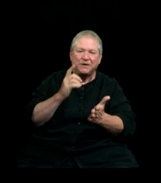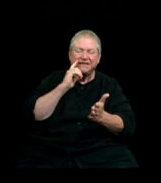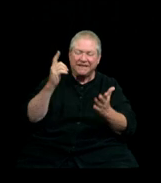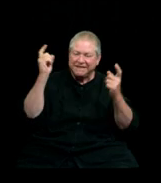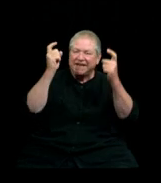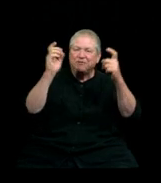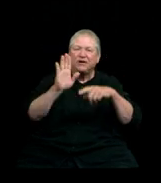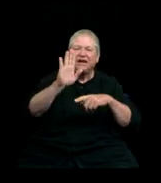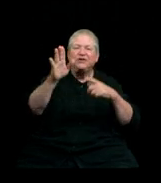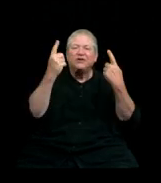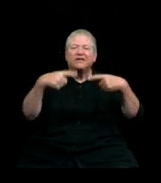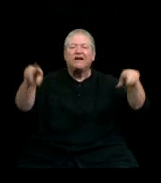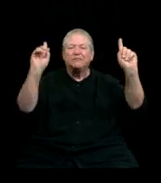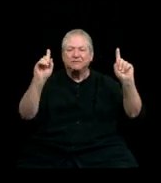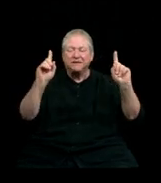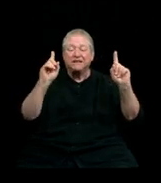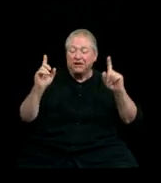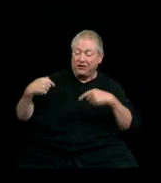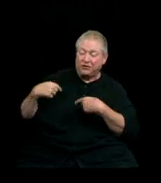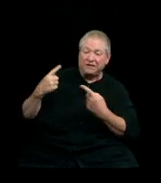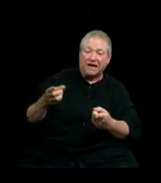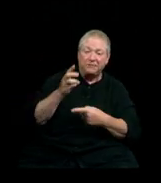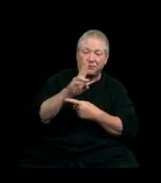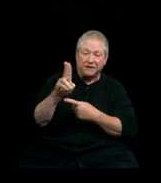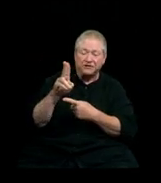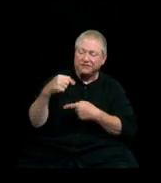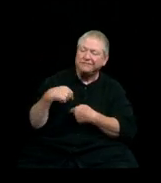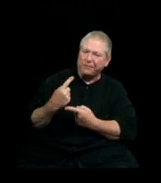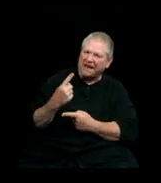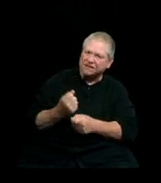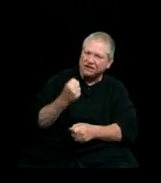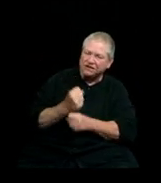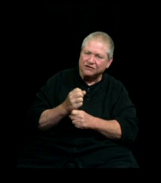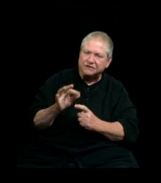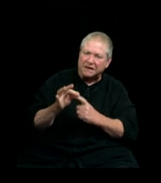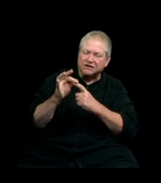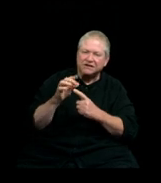Throughout your time at Western, but especially over the past year, you have demonstrated incredible resilience